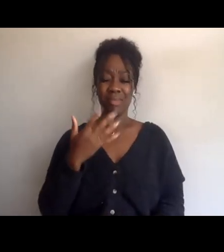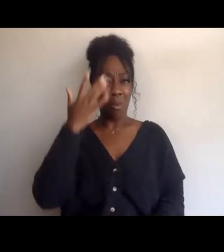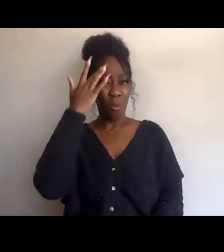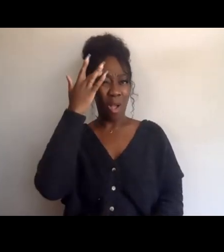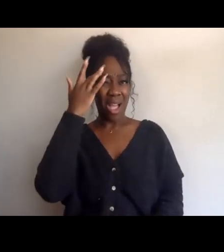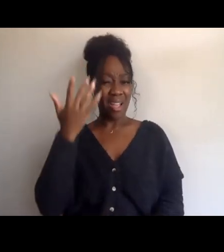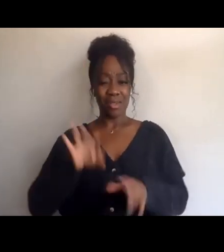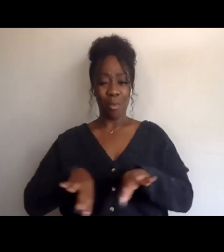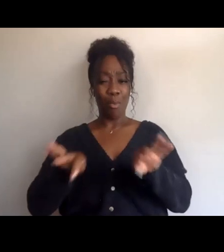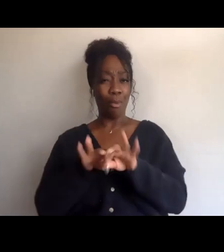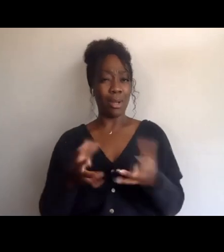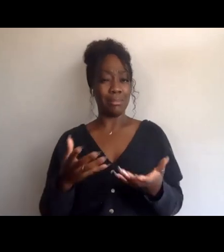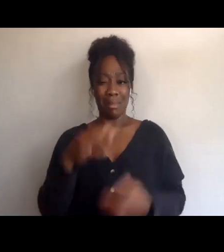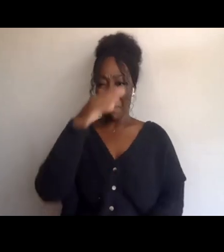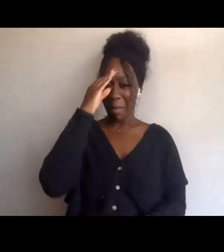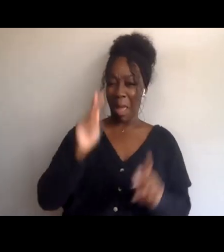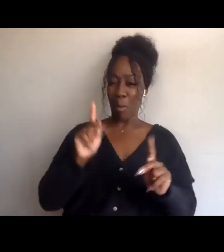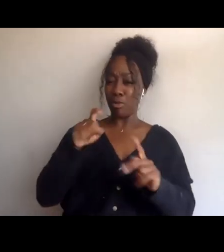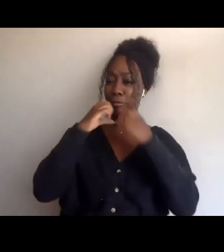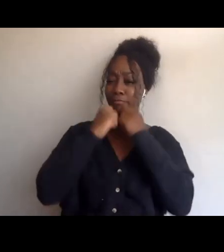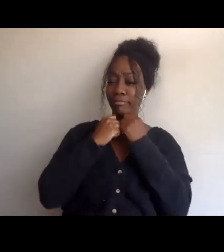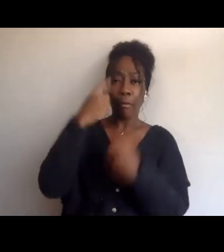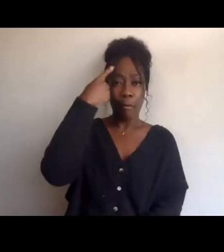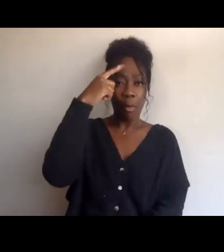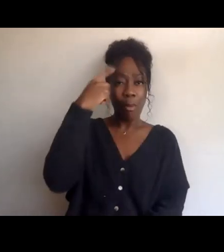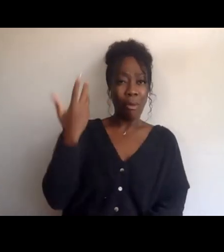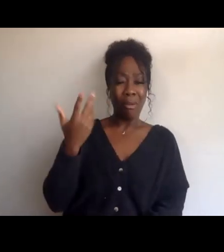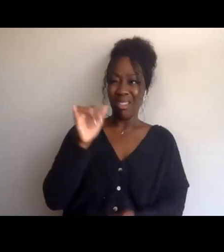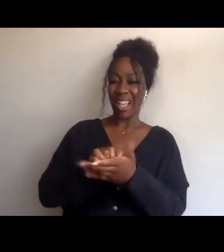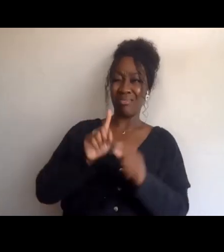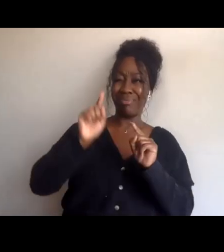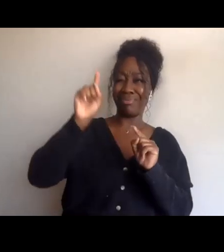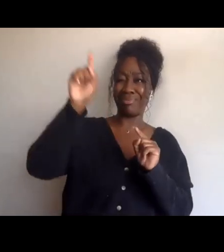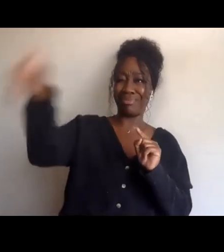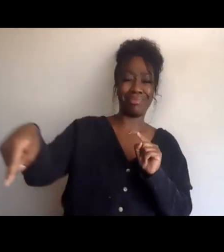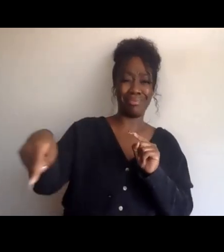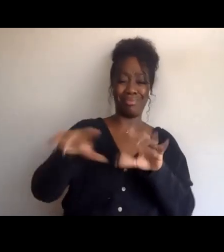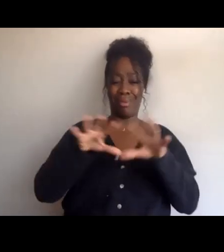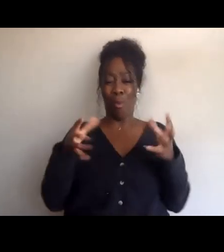what's happening, you know, way across in another country? We don't live there,